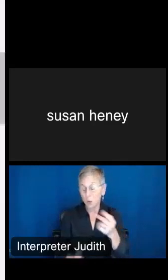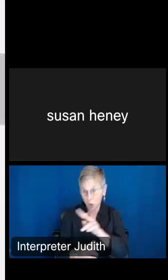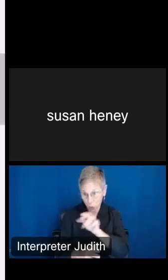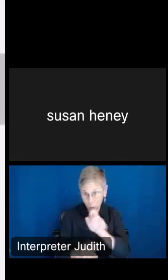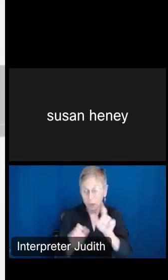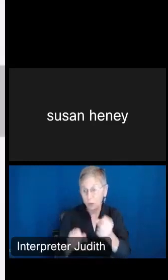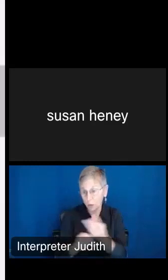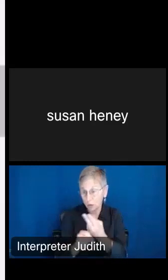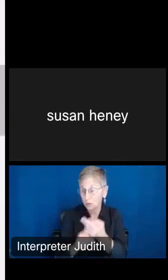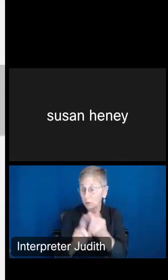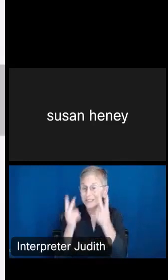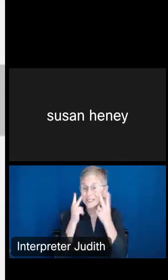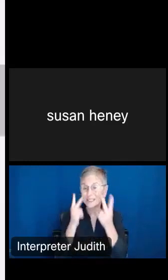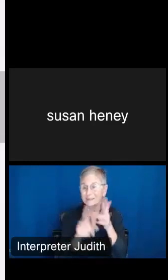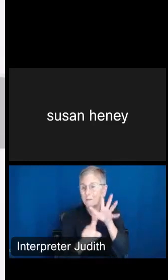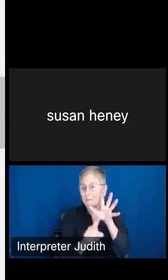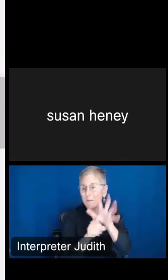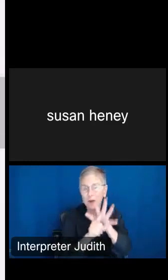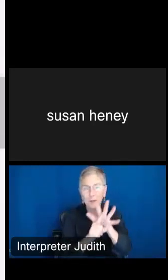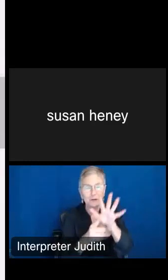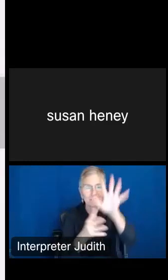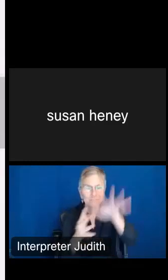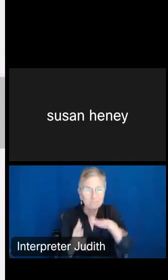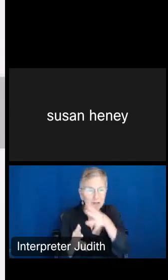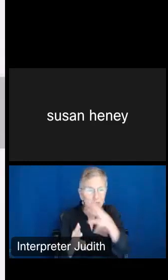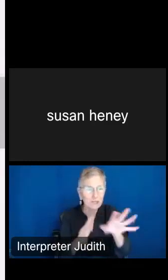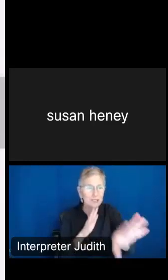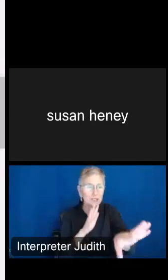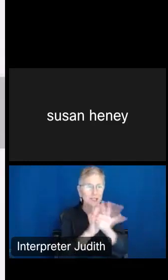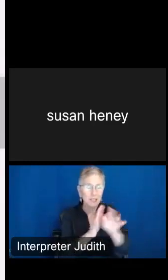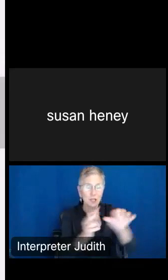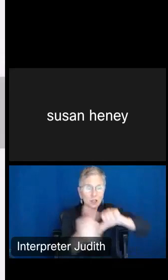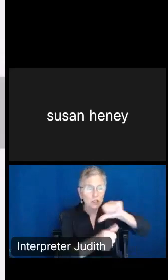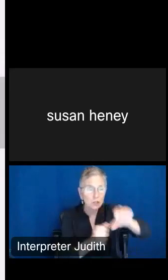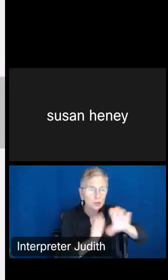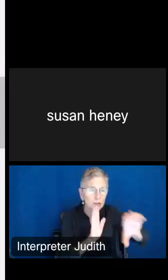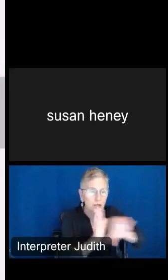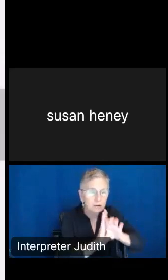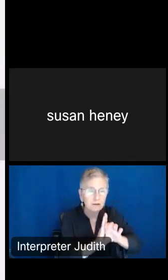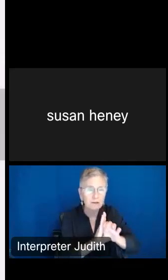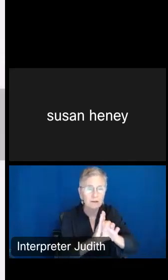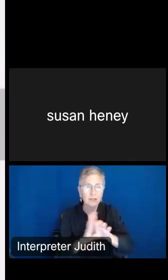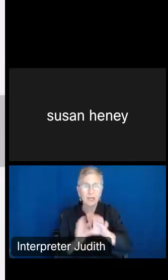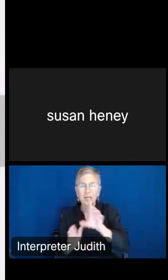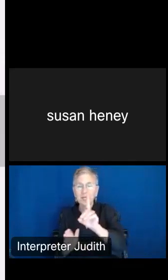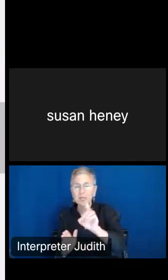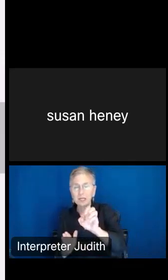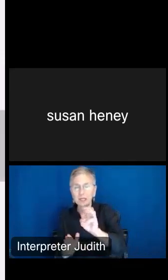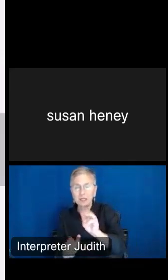our popular tables. So select the social characteristics, demographic characteristics. Again, this is